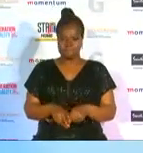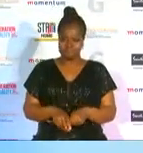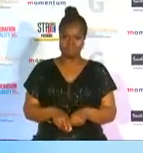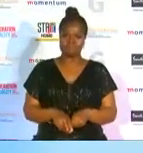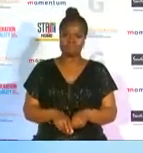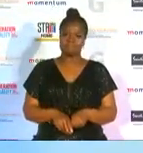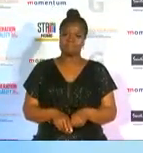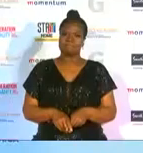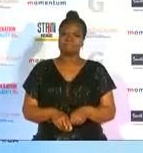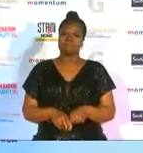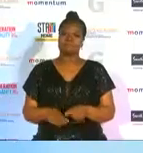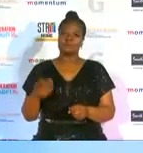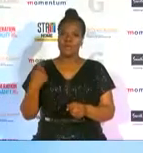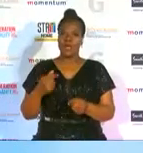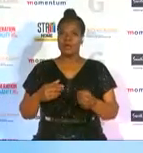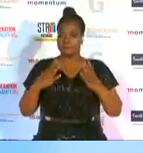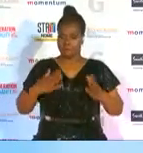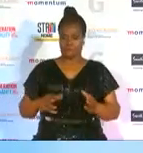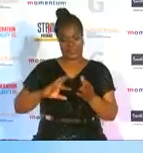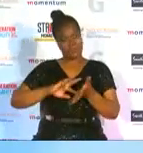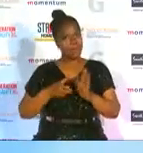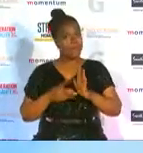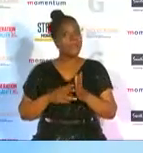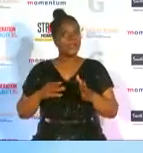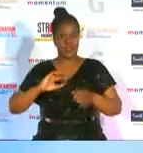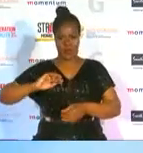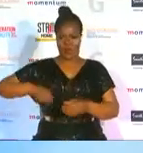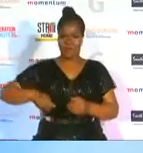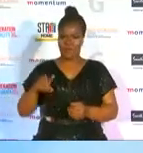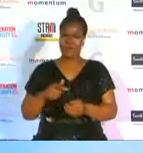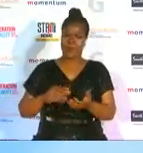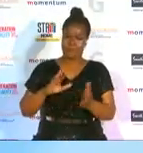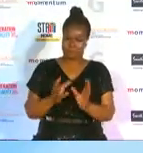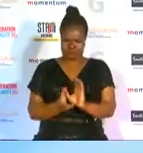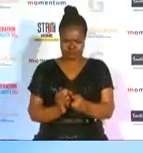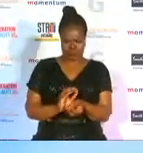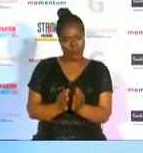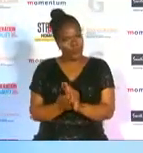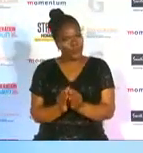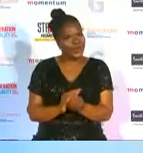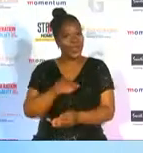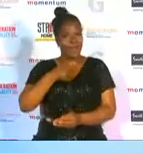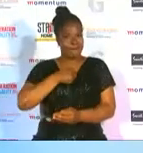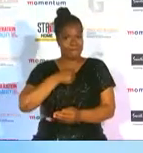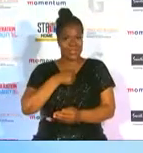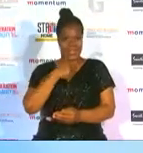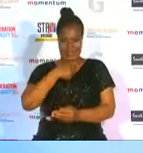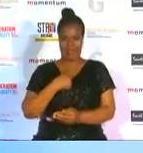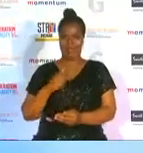tailor made the woman that is standing here today you polished me to be what i am today congratulations once again